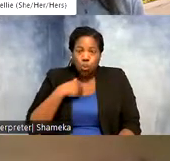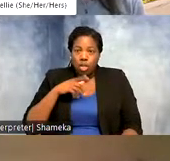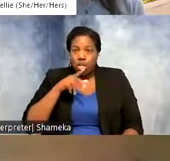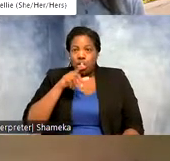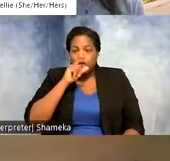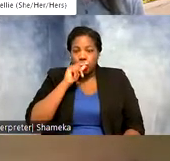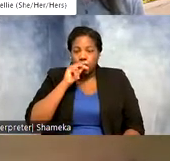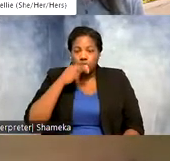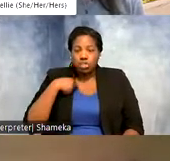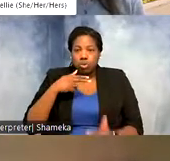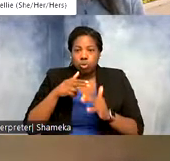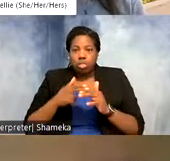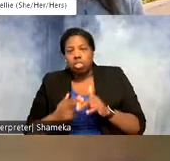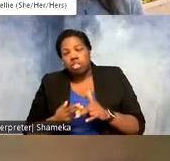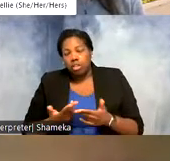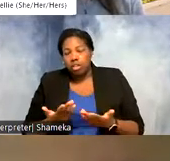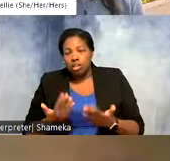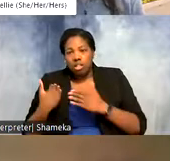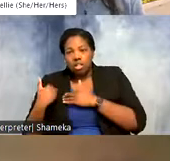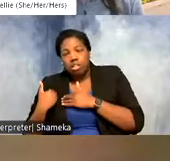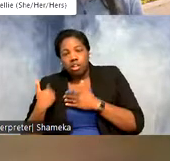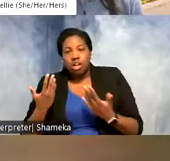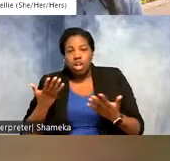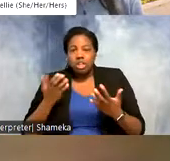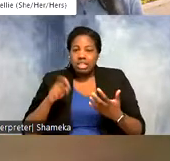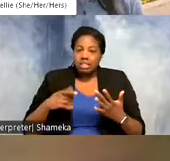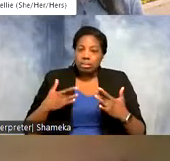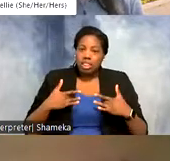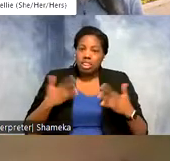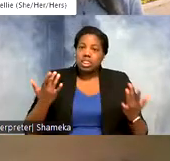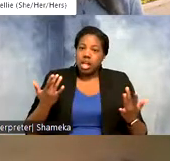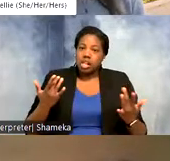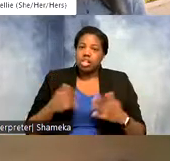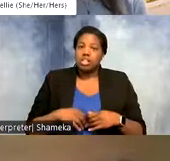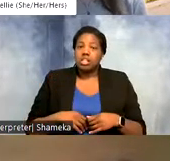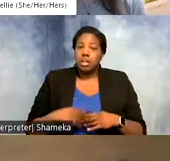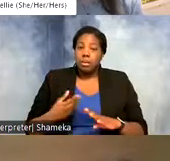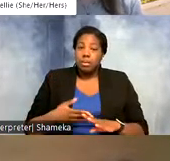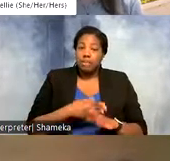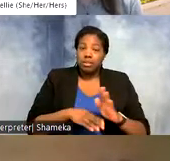so they need to be really light. And prior to the development of these really small tracking